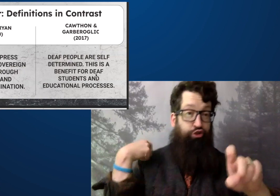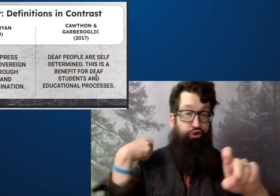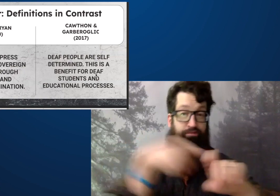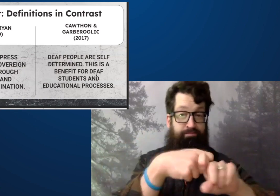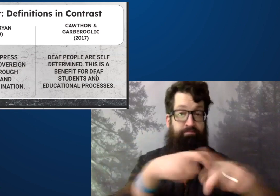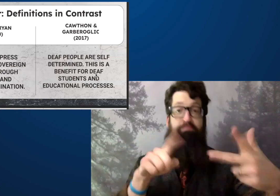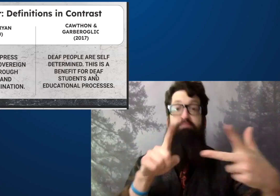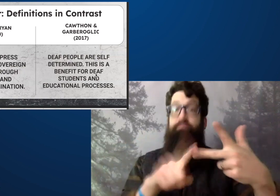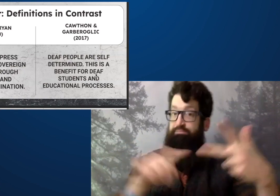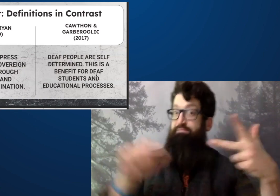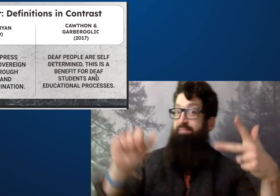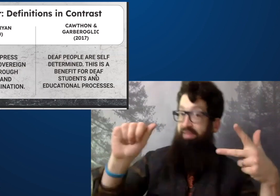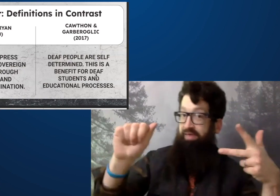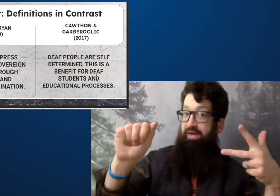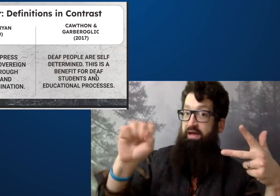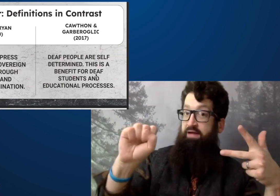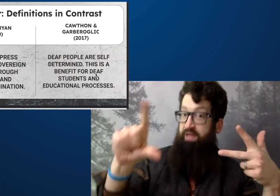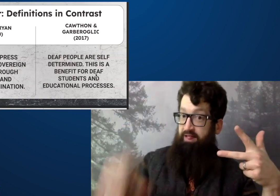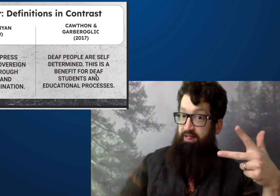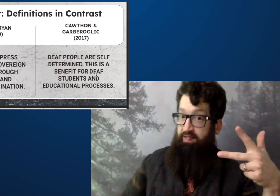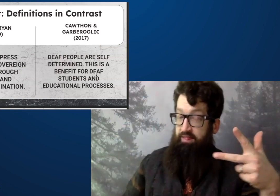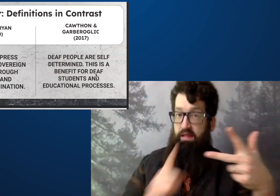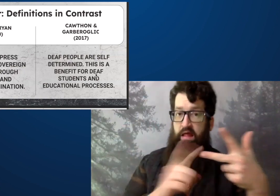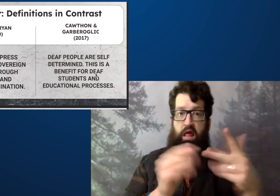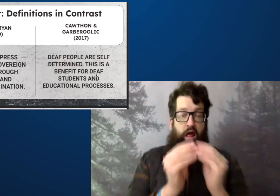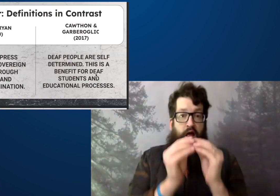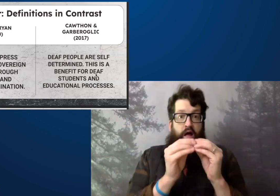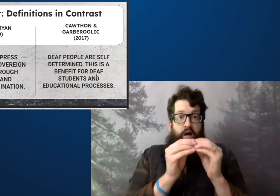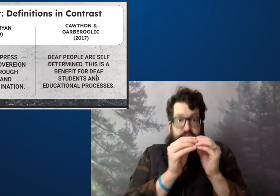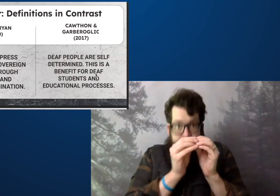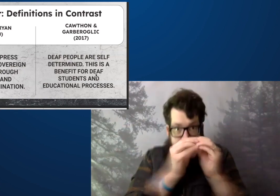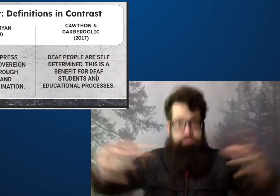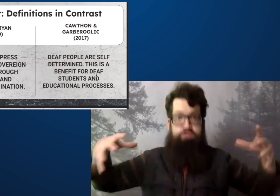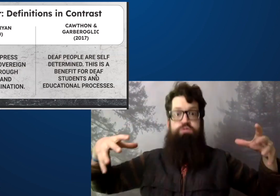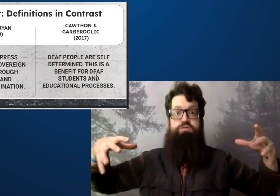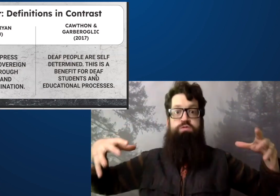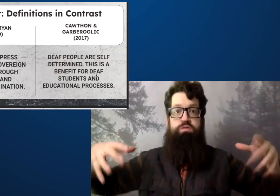Spanish being the second language and ASL being the third.